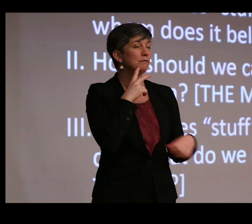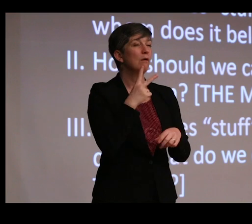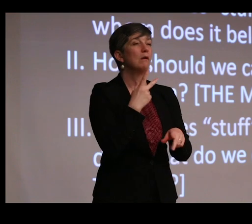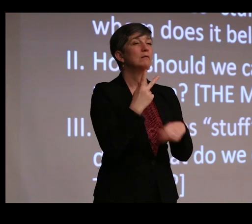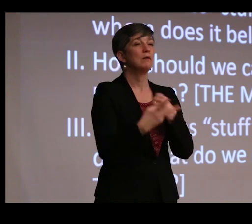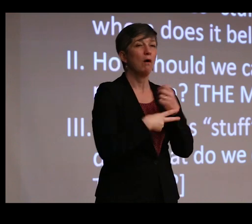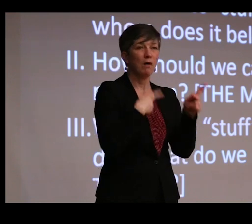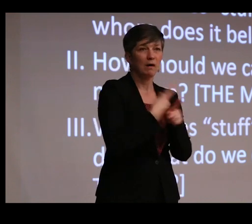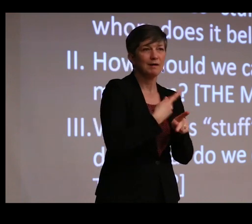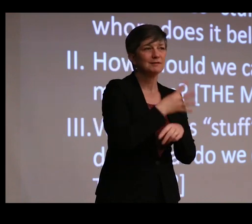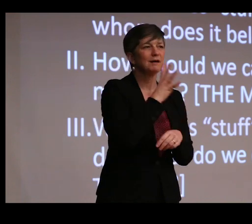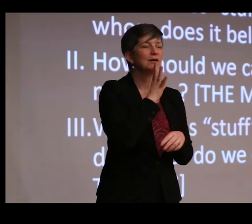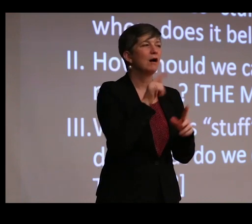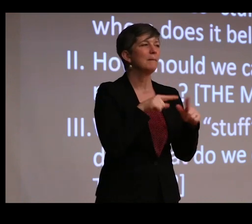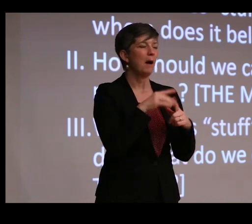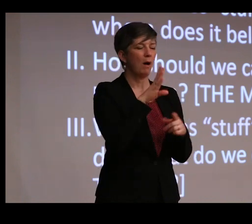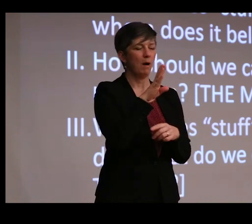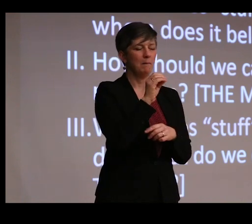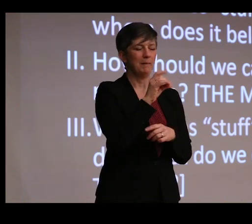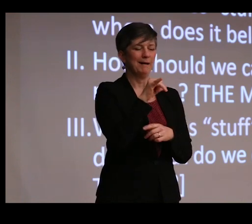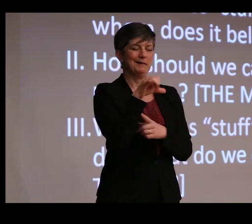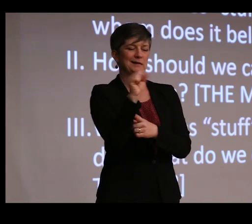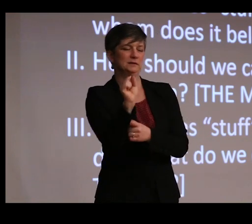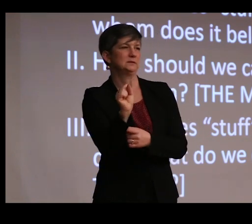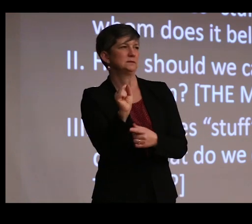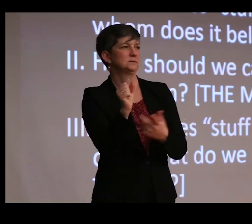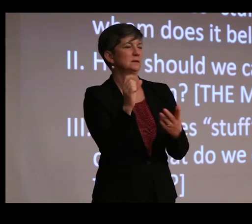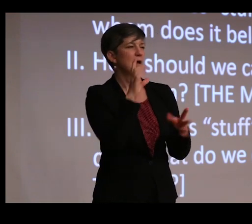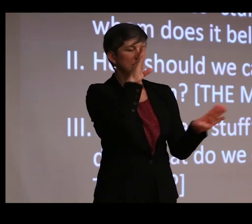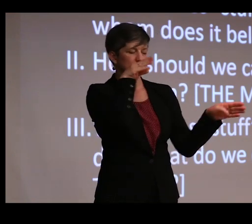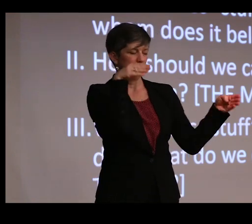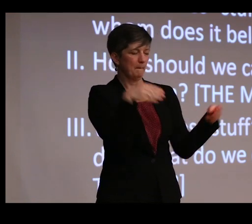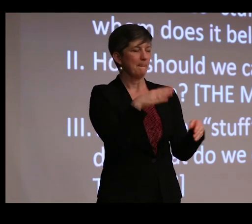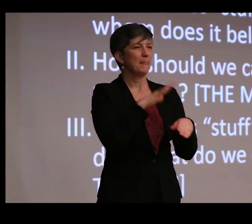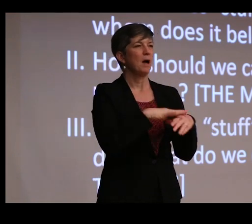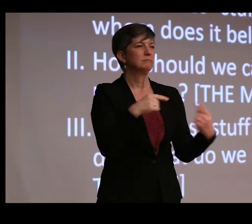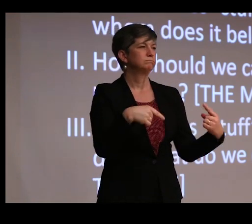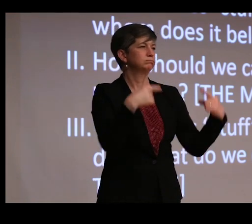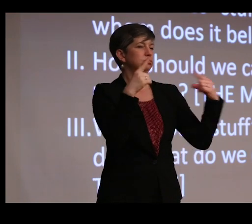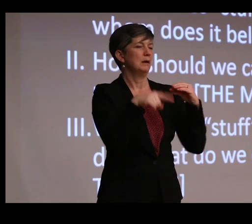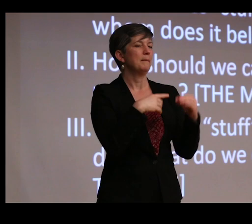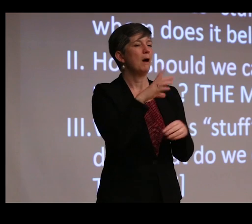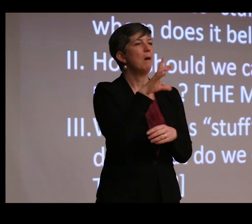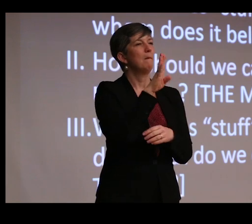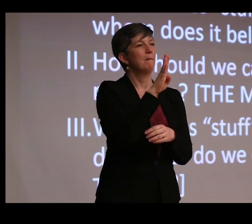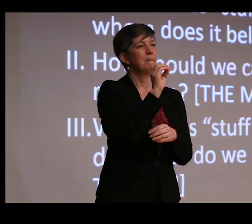about bodies. So I'm going to concentrate on arguments regarding the body.